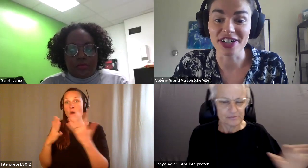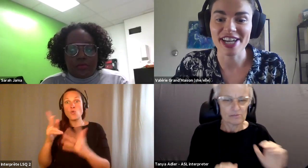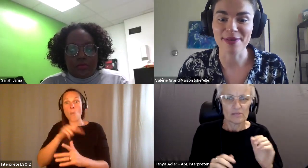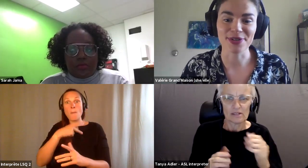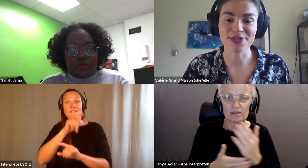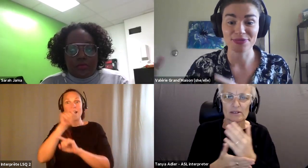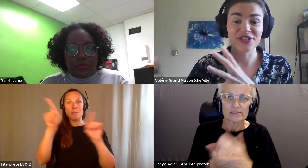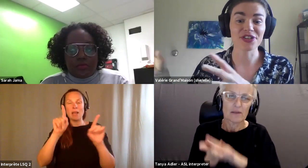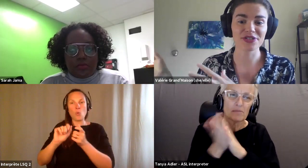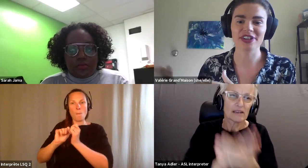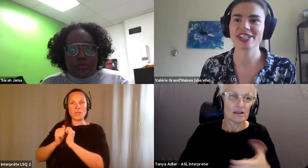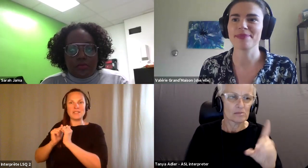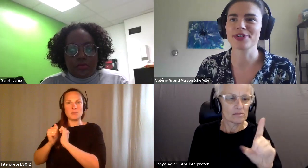Valérie Grand’Maison (she/elle): Gone chapters regional don check.